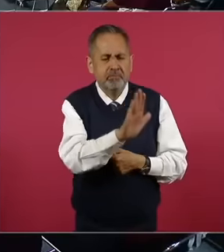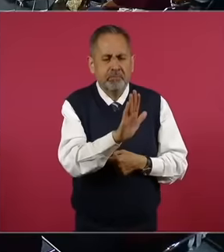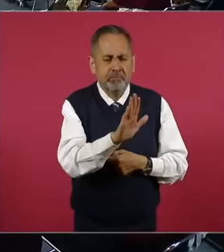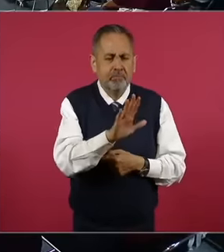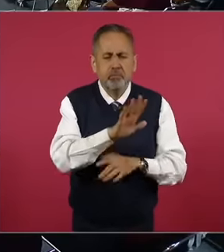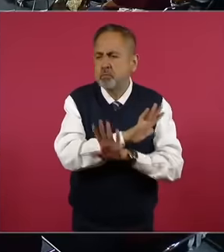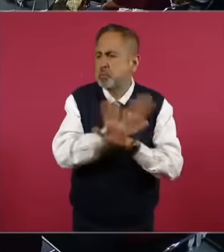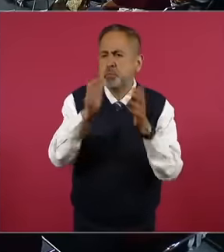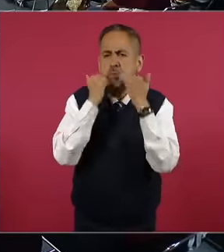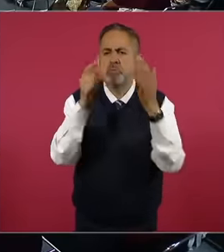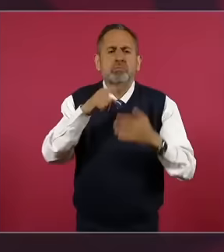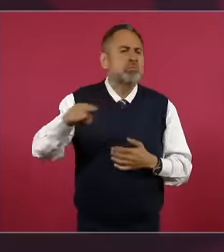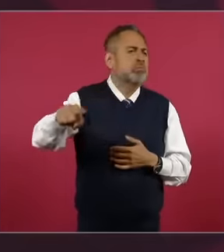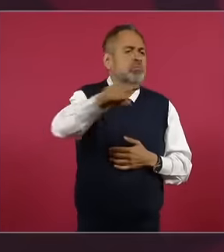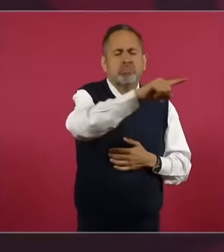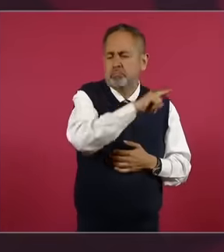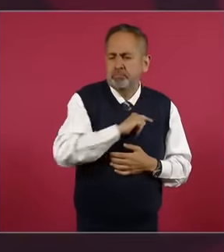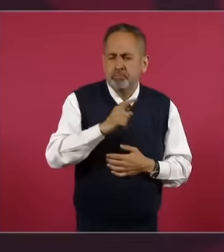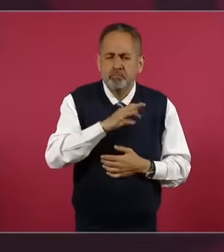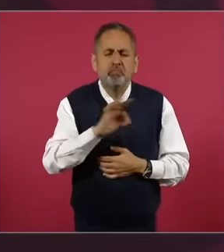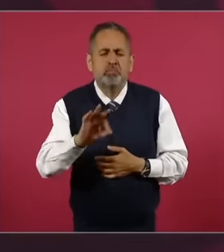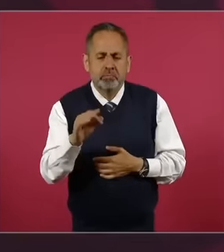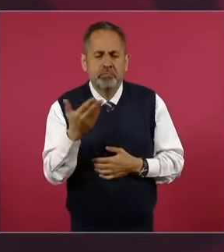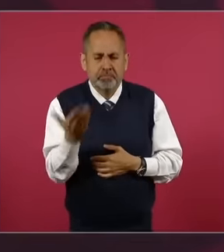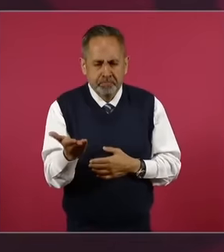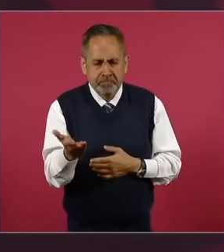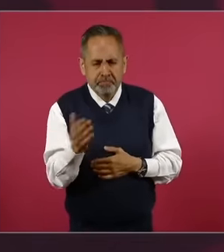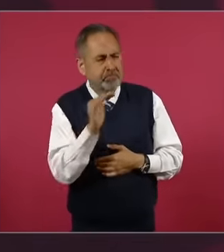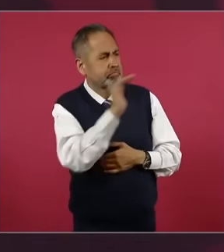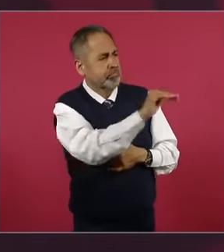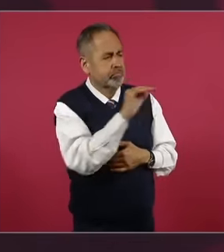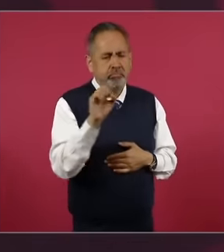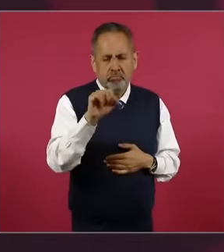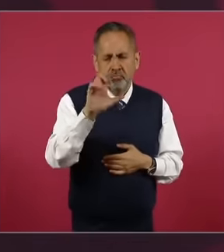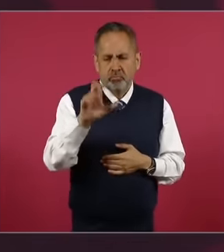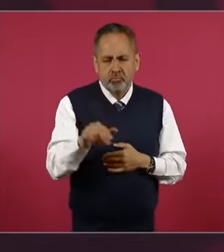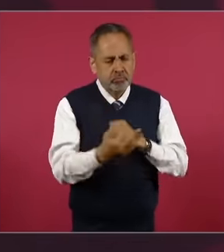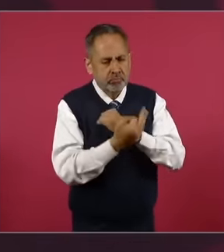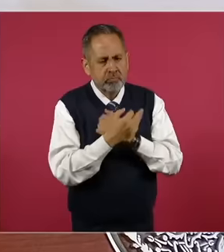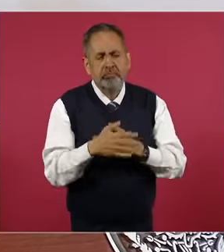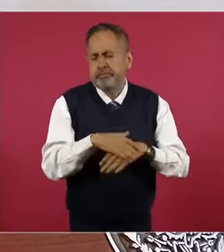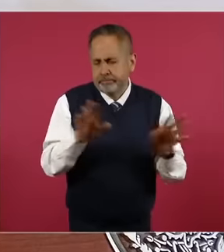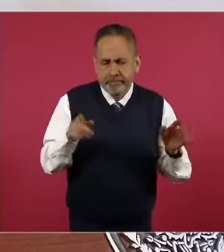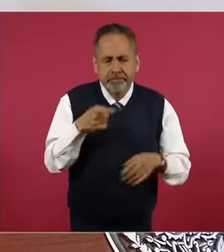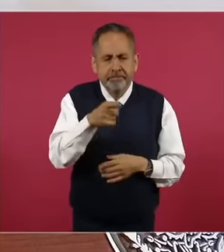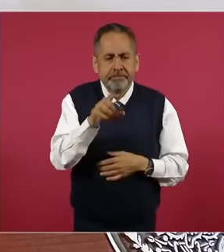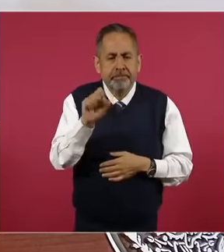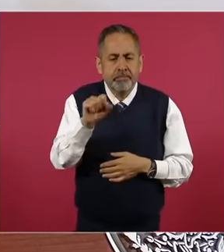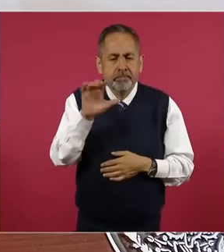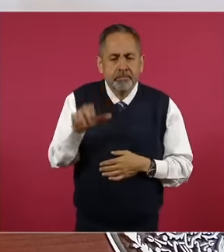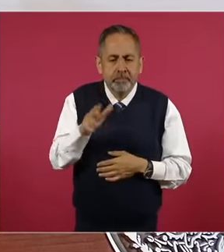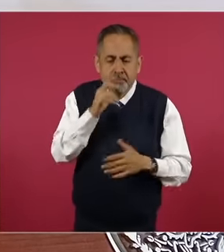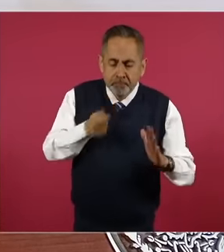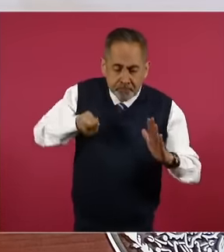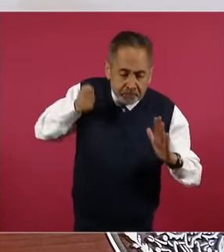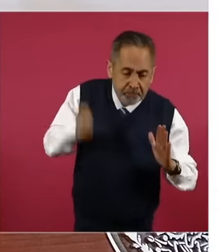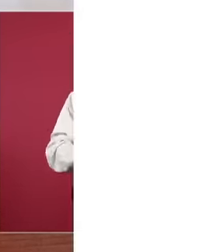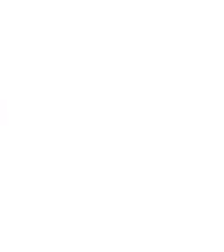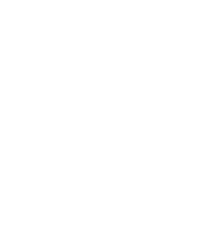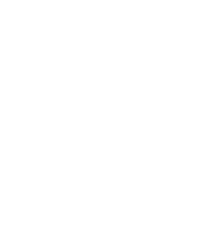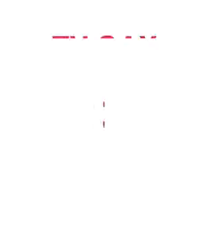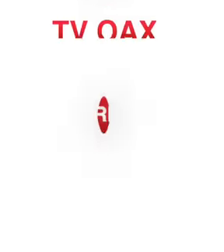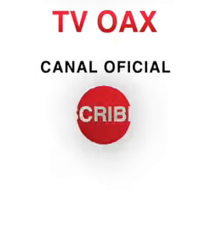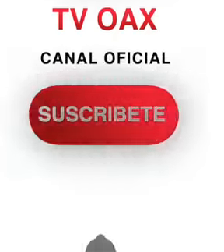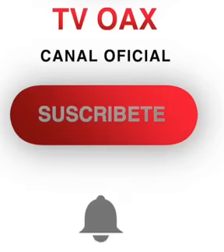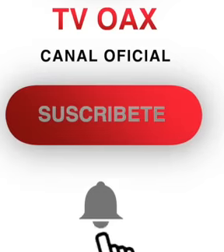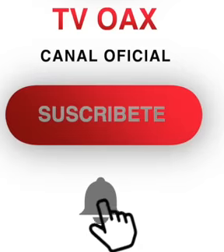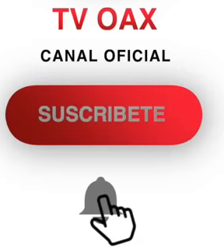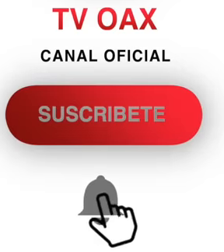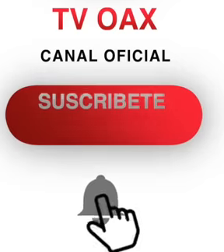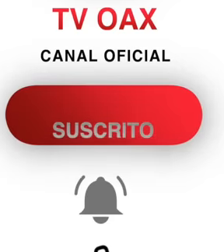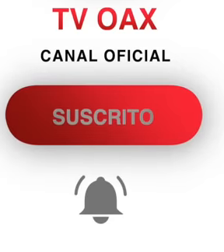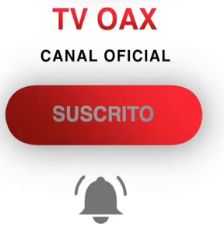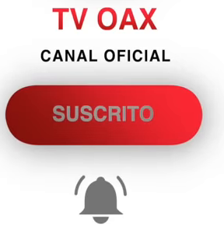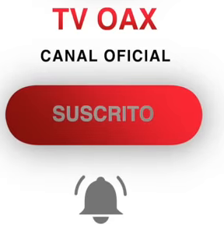instances, however, the court is no longer competent and what